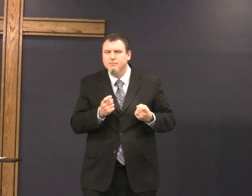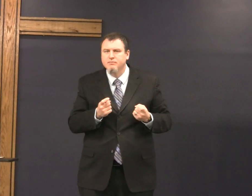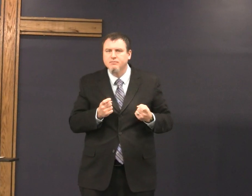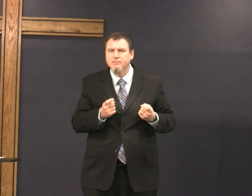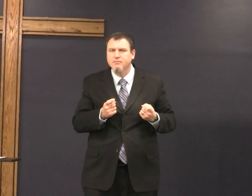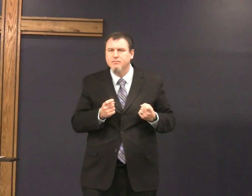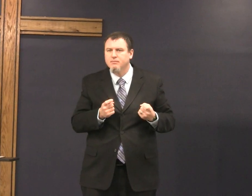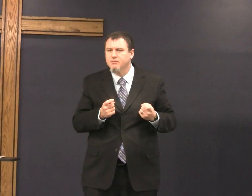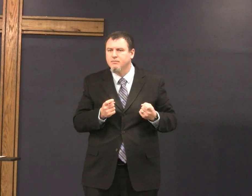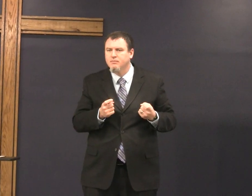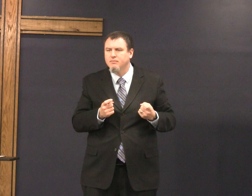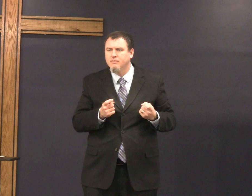and what happened with sin